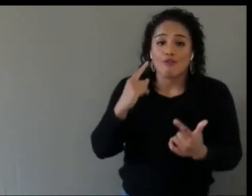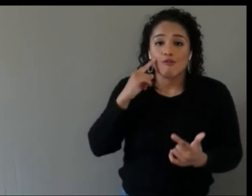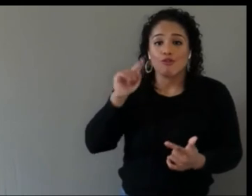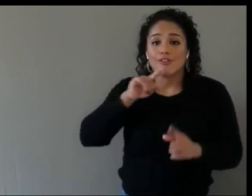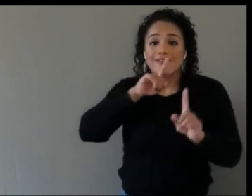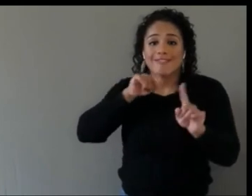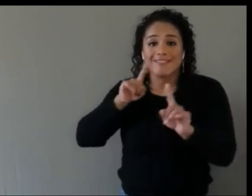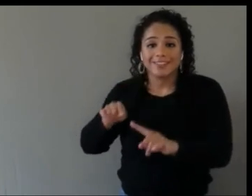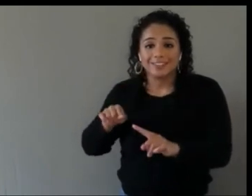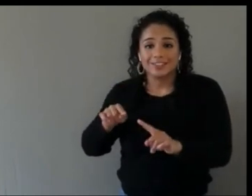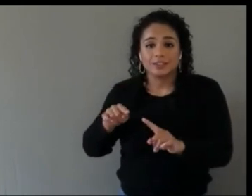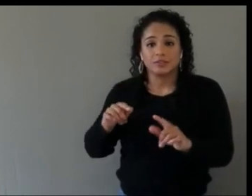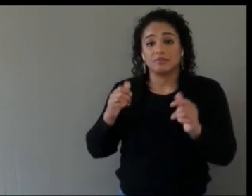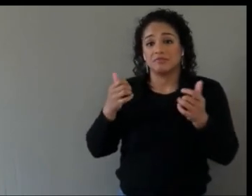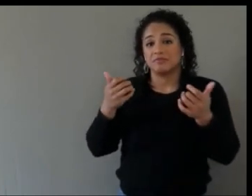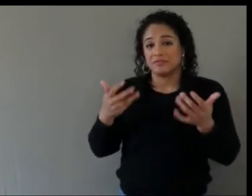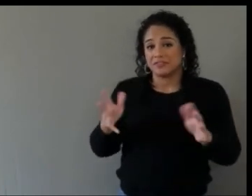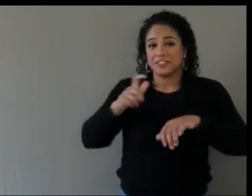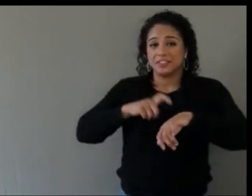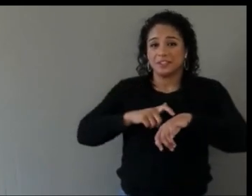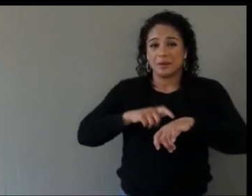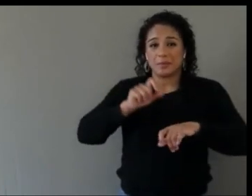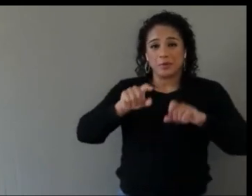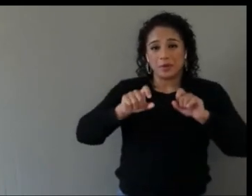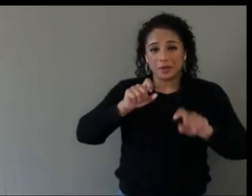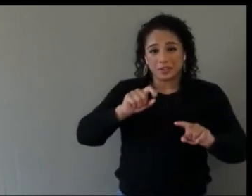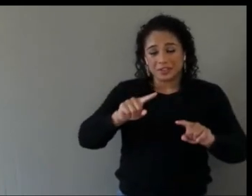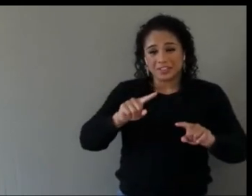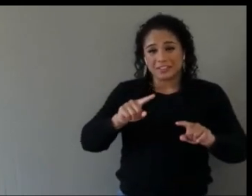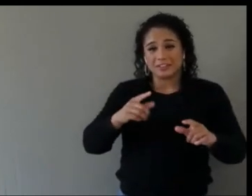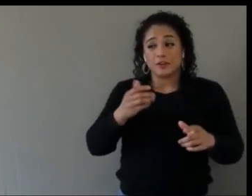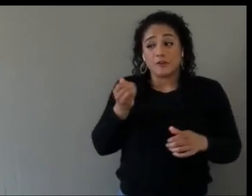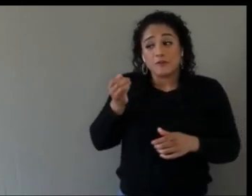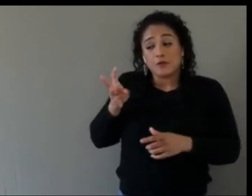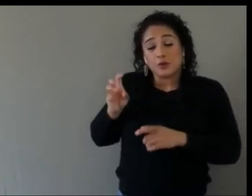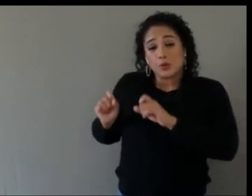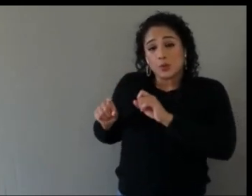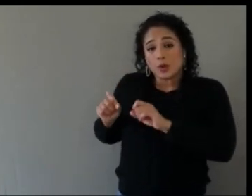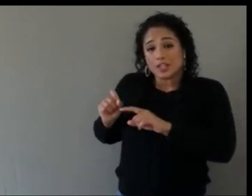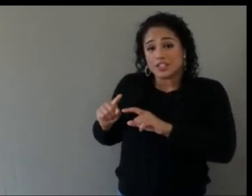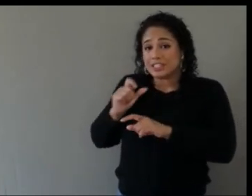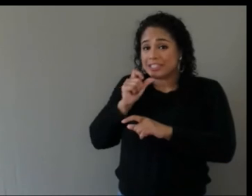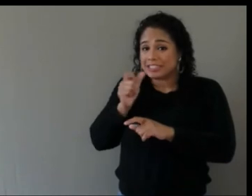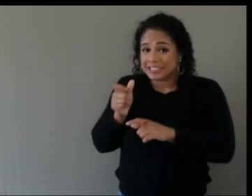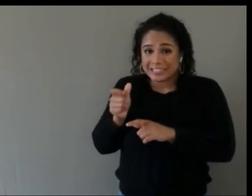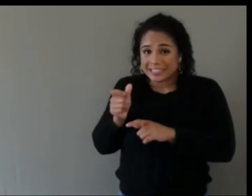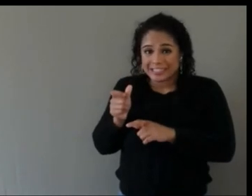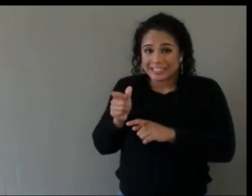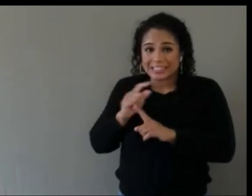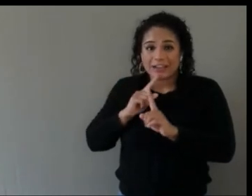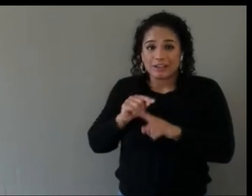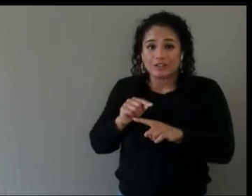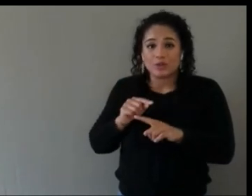There are a few other questions that did not get answered in the slack channel, so I’m hoping that some of our panelists can stay around for a few more minutes and answer questions